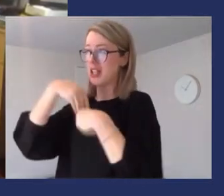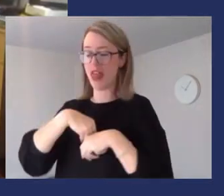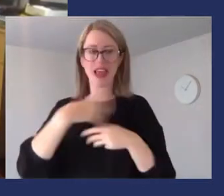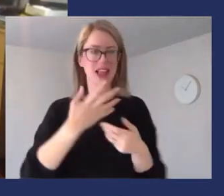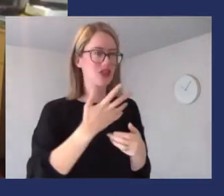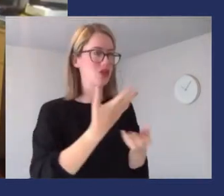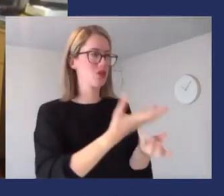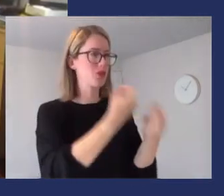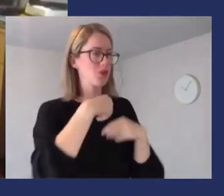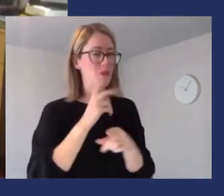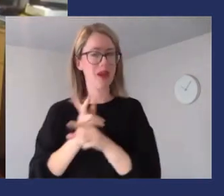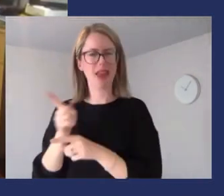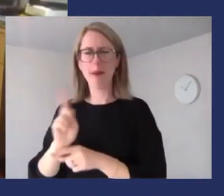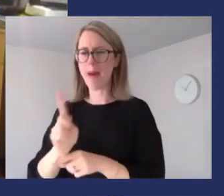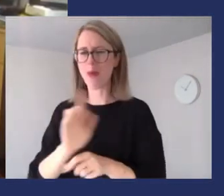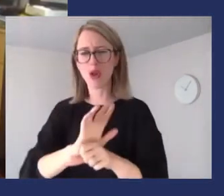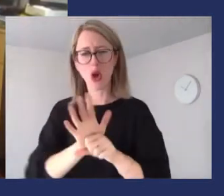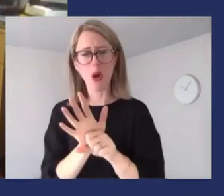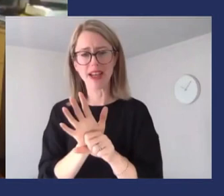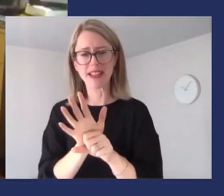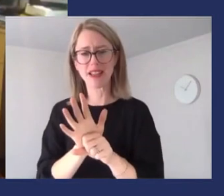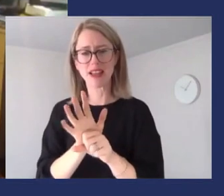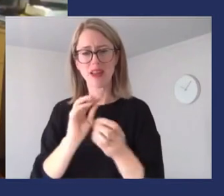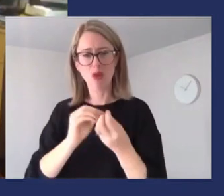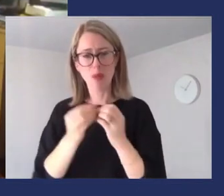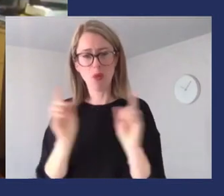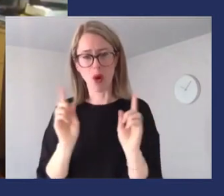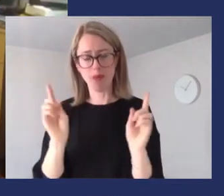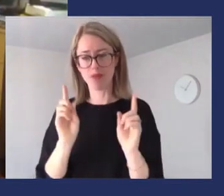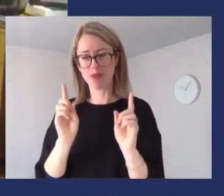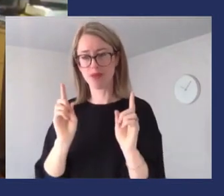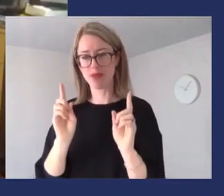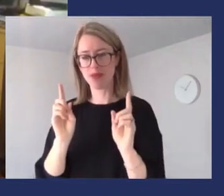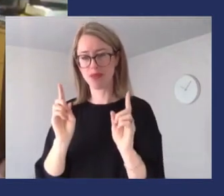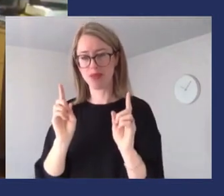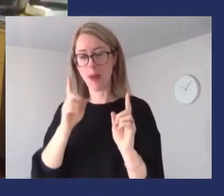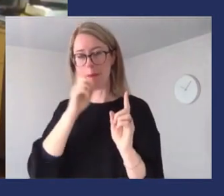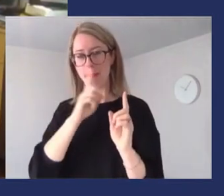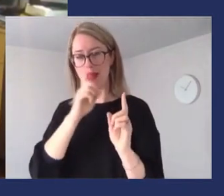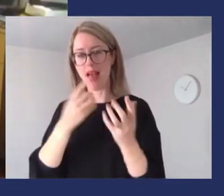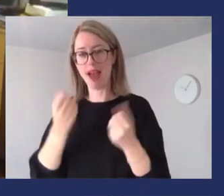Unfortunately the way COVID-19 works is that people are infectious before they realise they are infected